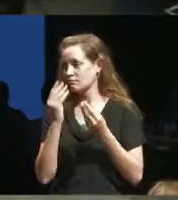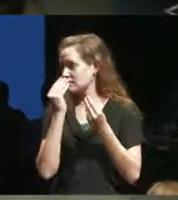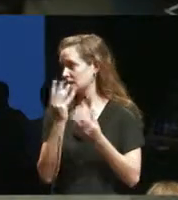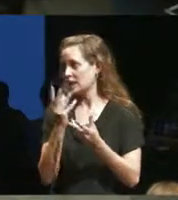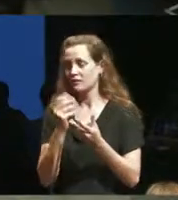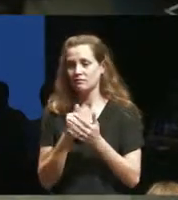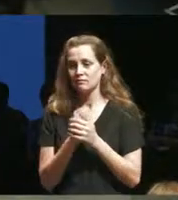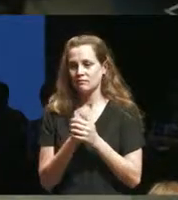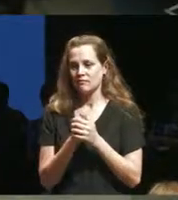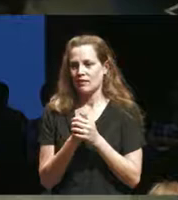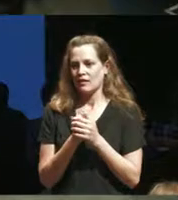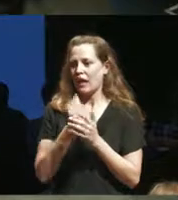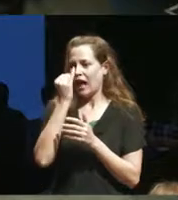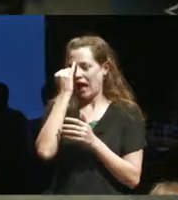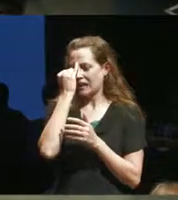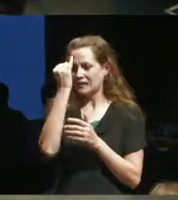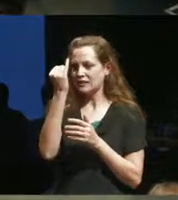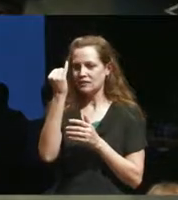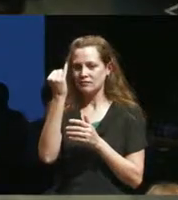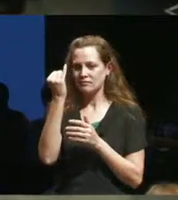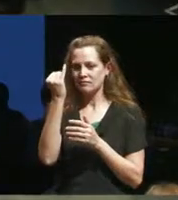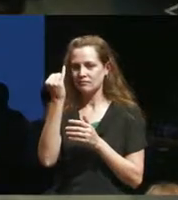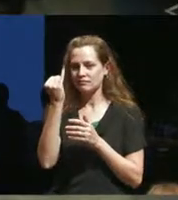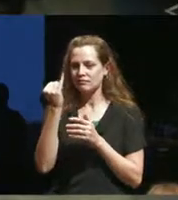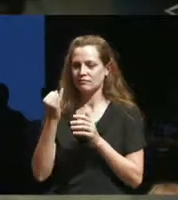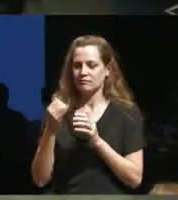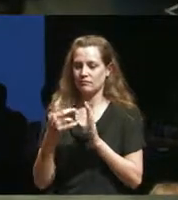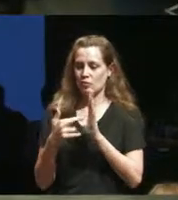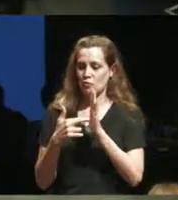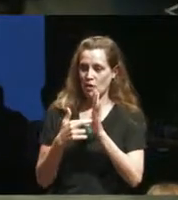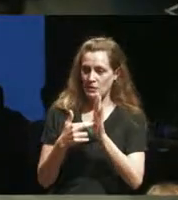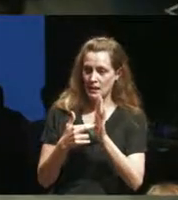that makes this idea of representing disability and deafness and mental